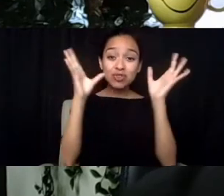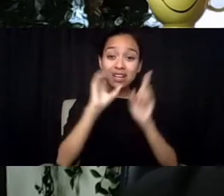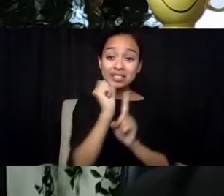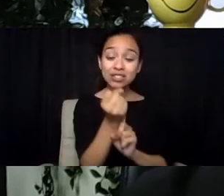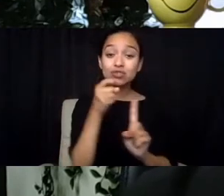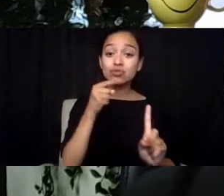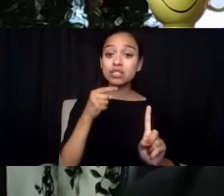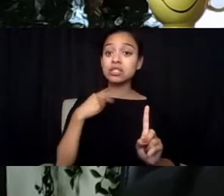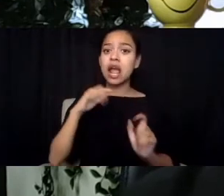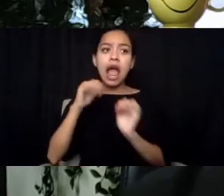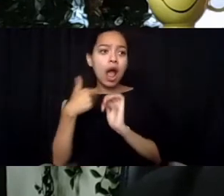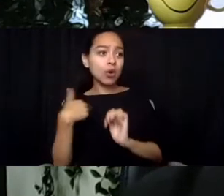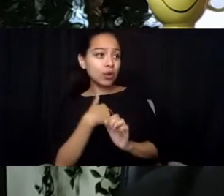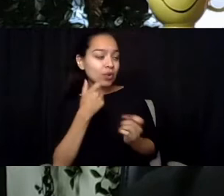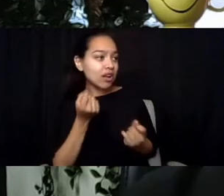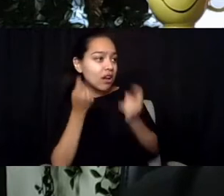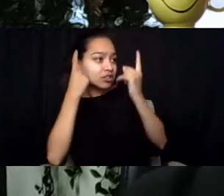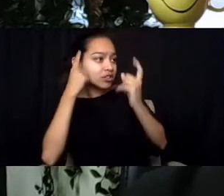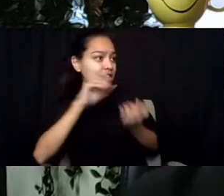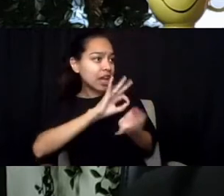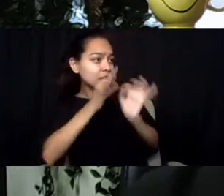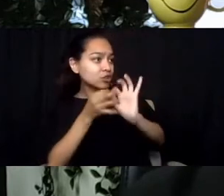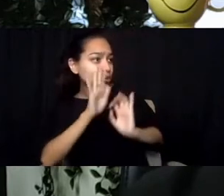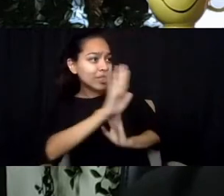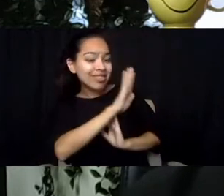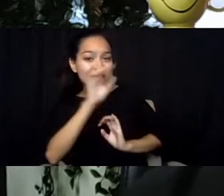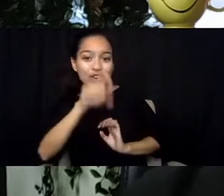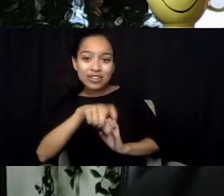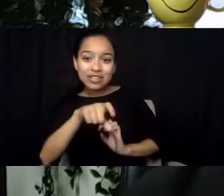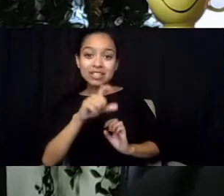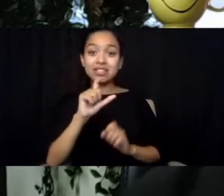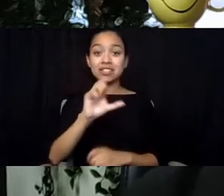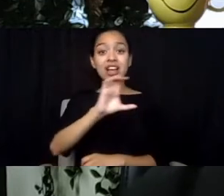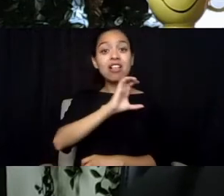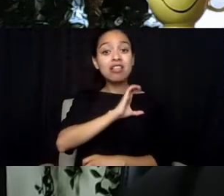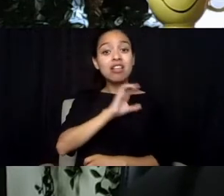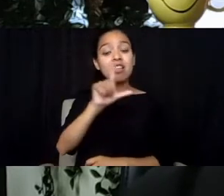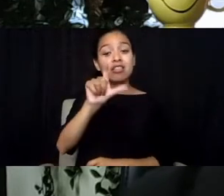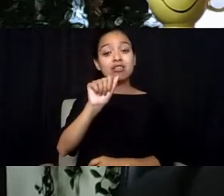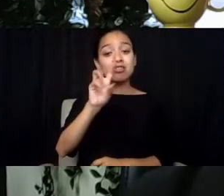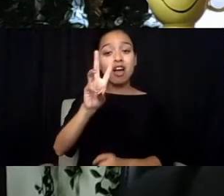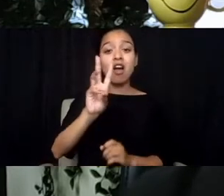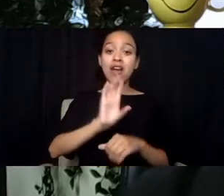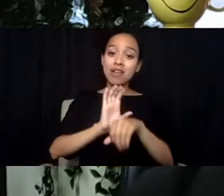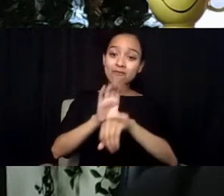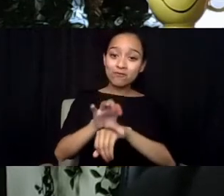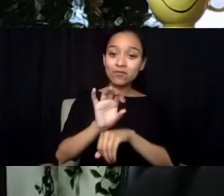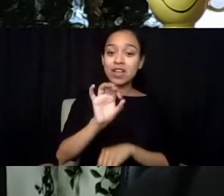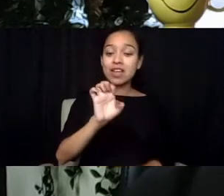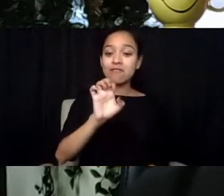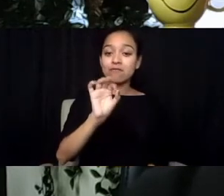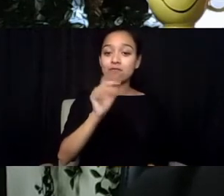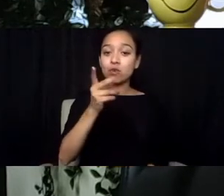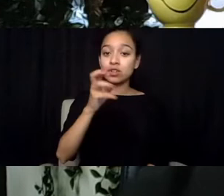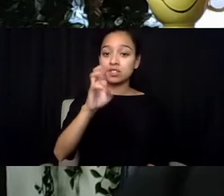Law enforcement is in itself law enforcement. It's not there to be therapeutic, it's not there to be healing.